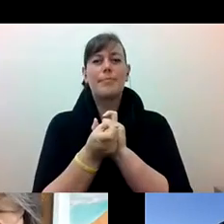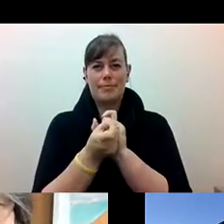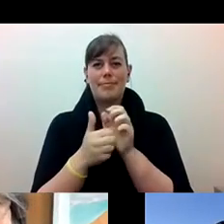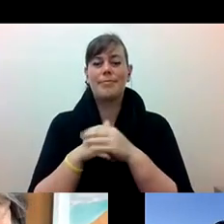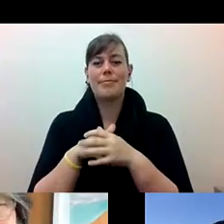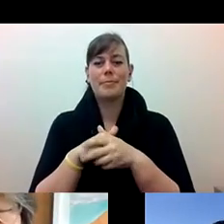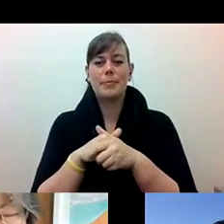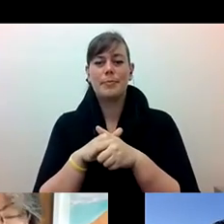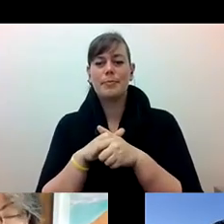Diane Fujino: Thank you, Katherine.